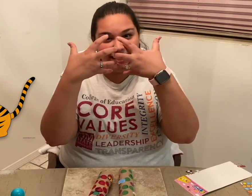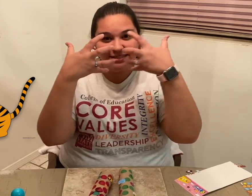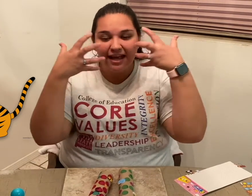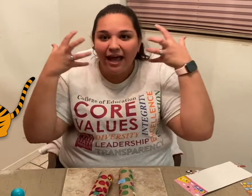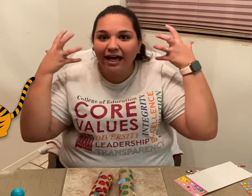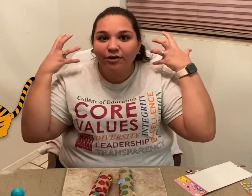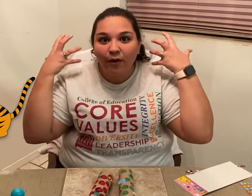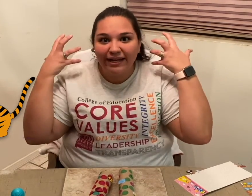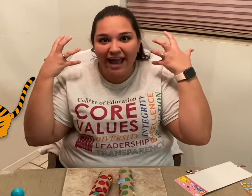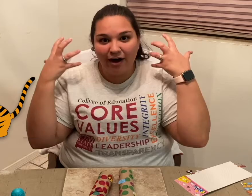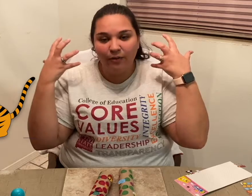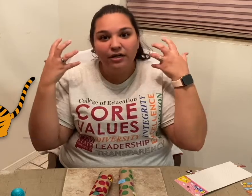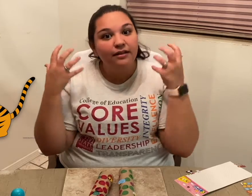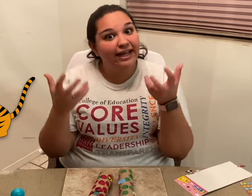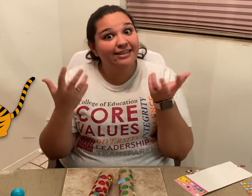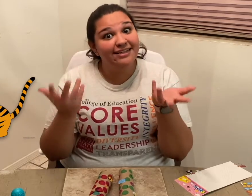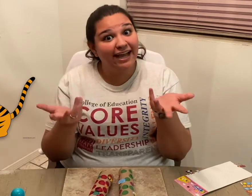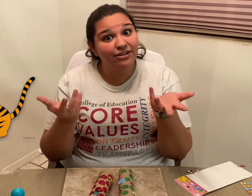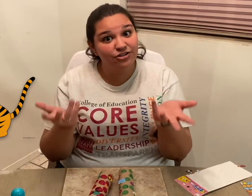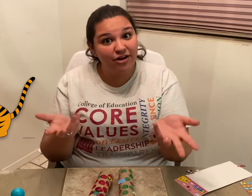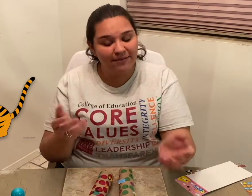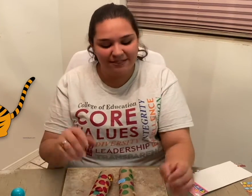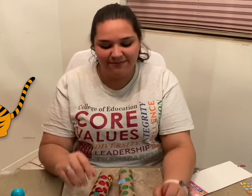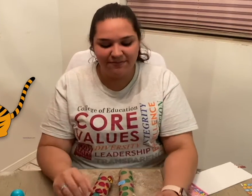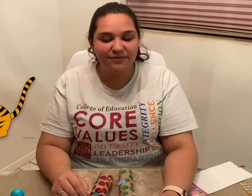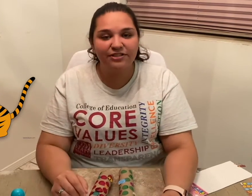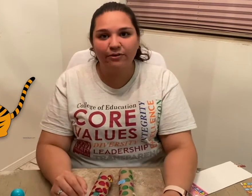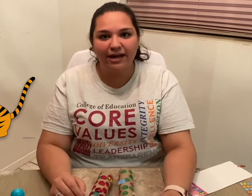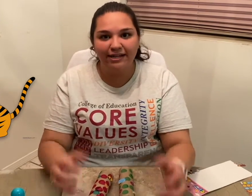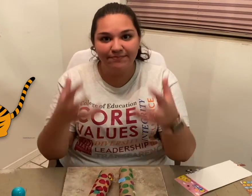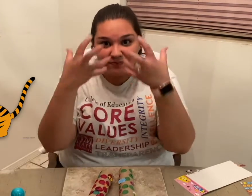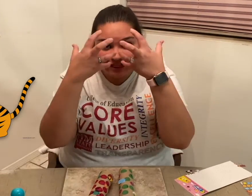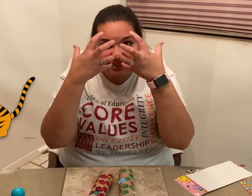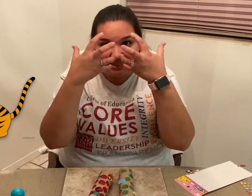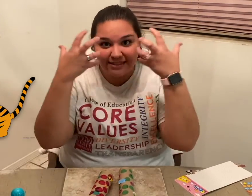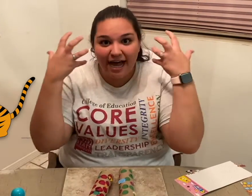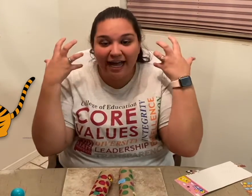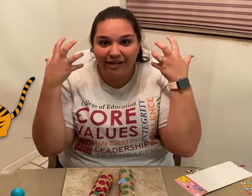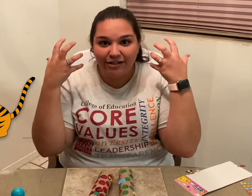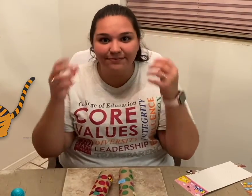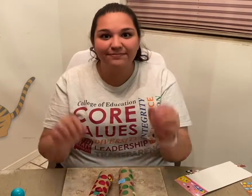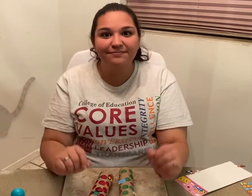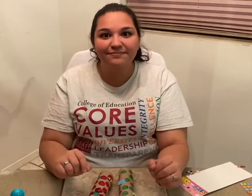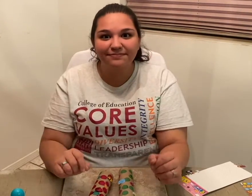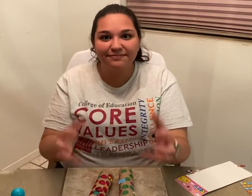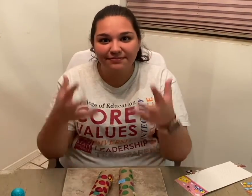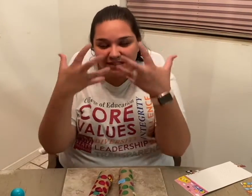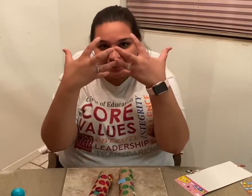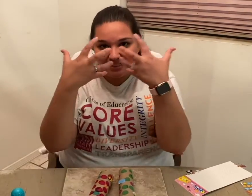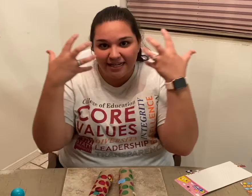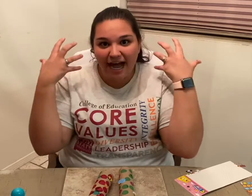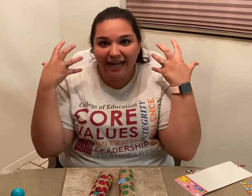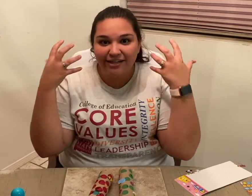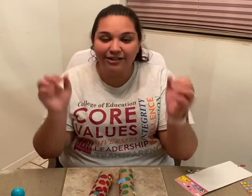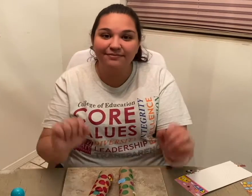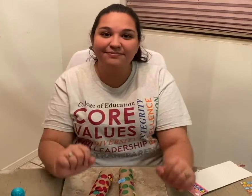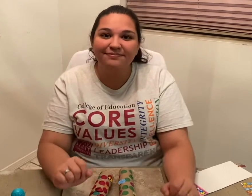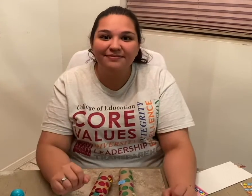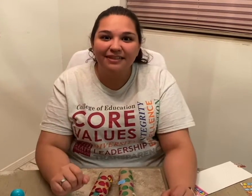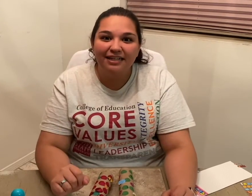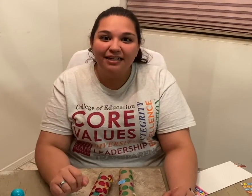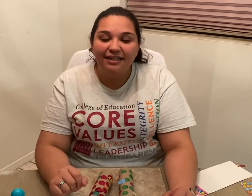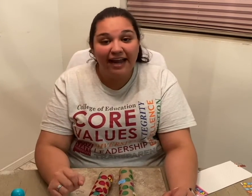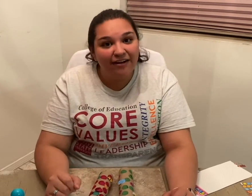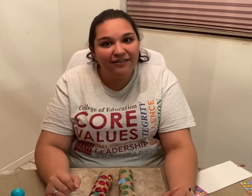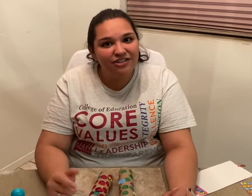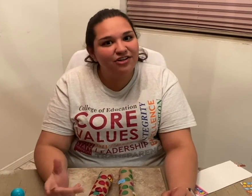and going out like the tiger stripes. So, ready? This is "tiger" (signs 'tiger'). Tiger (signs 'tiger'). Now, let's try